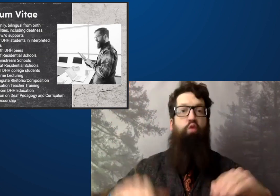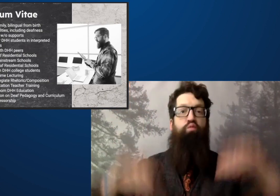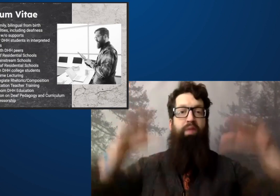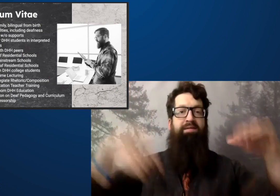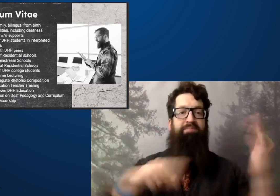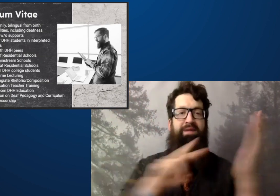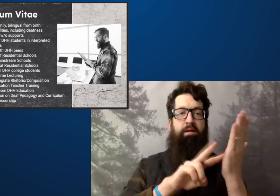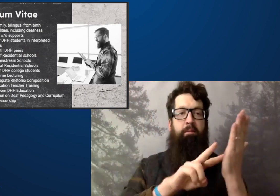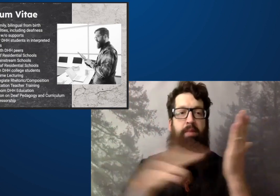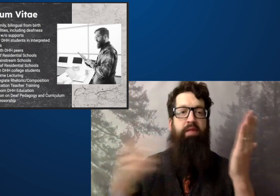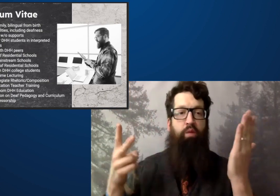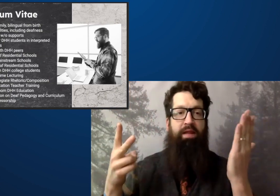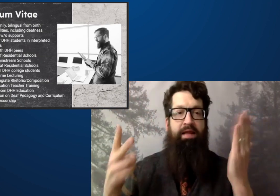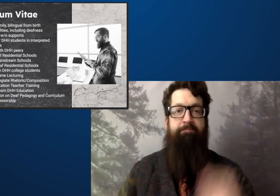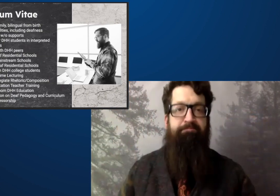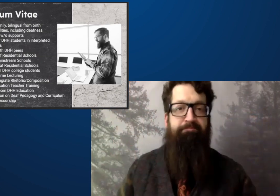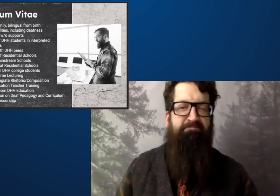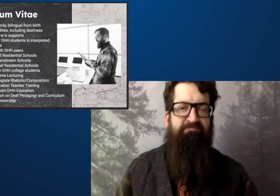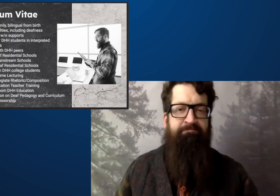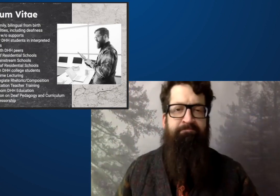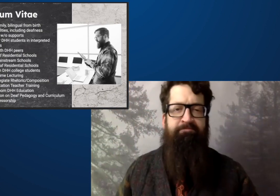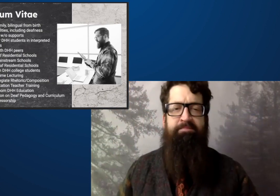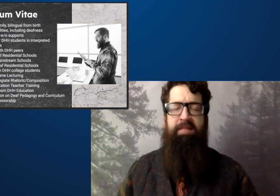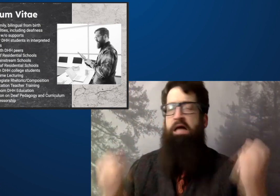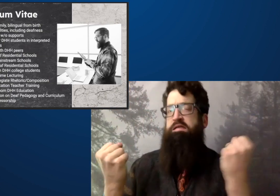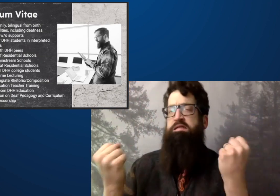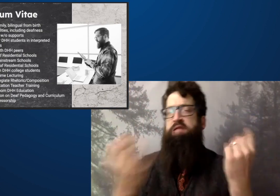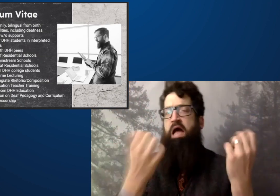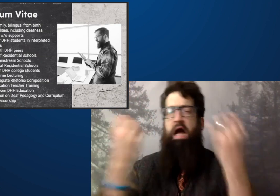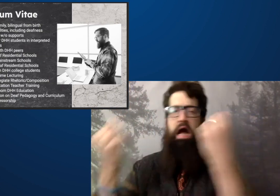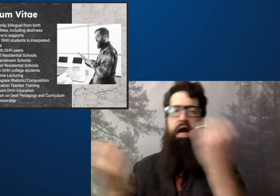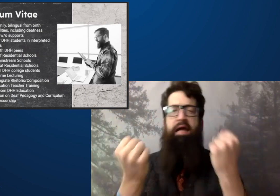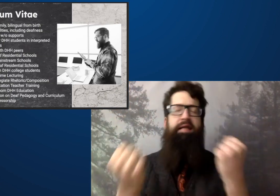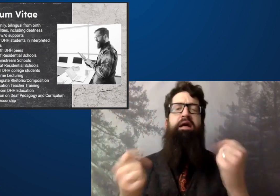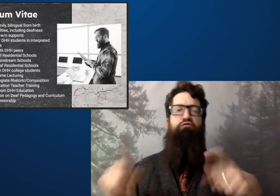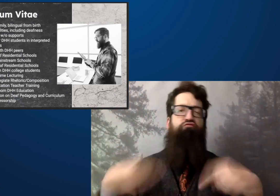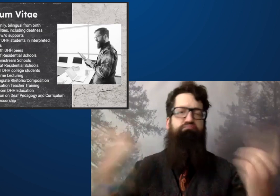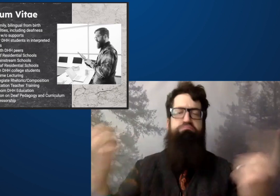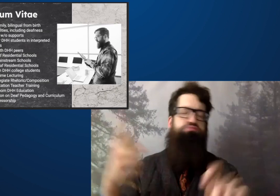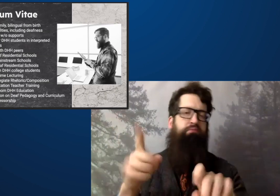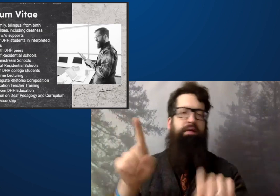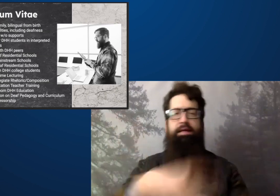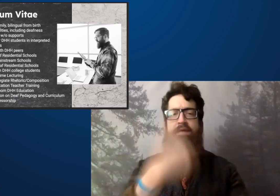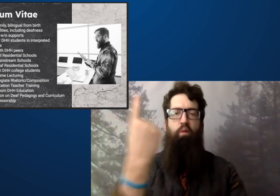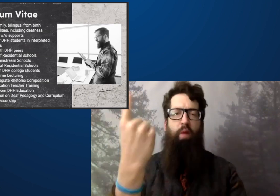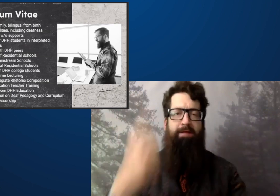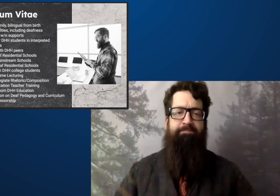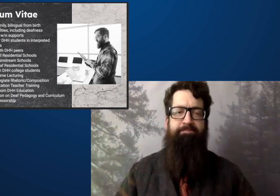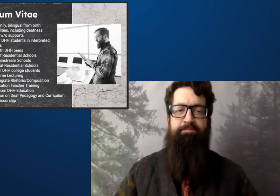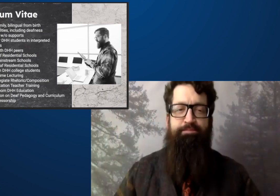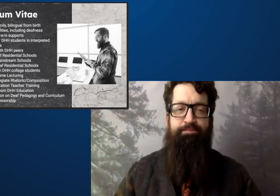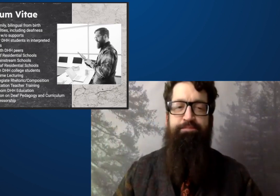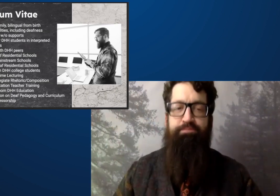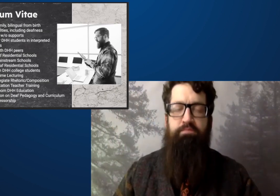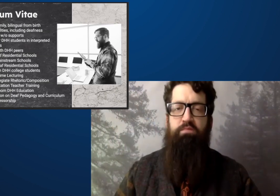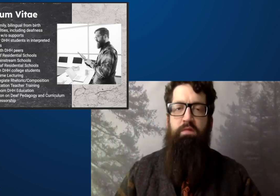Both my parents are highly educated, so it was also bilingual.